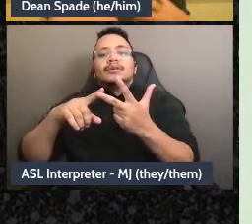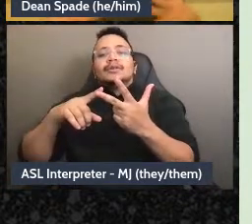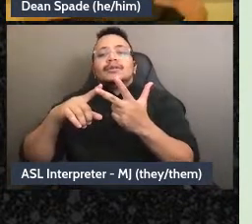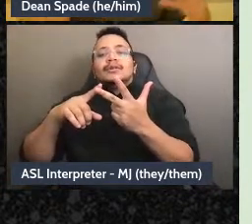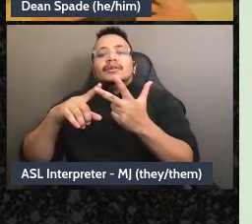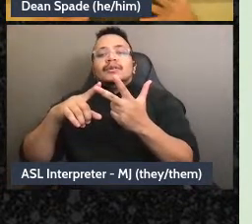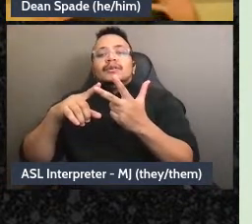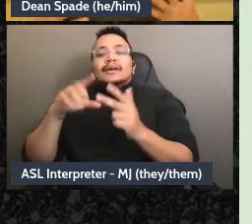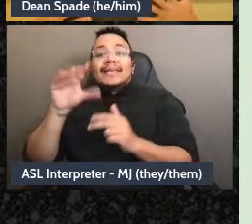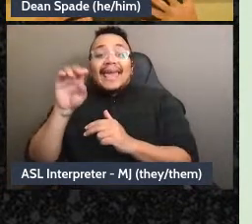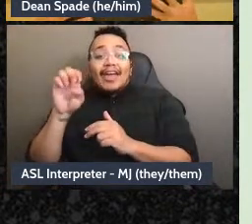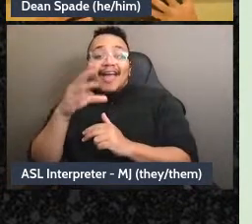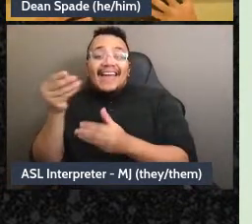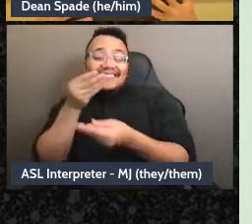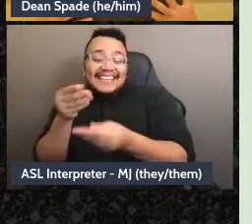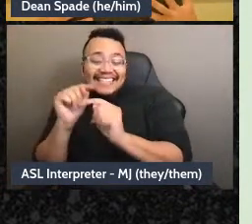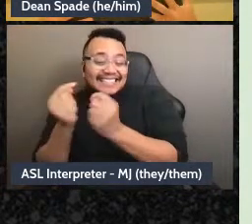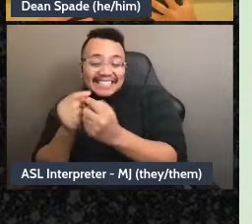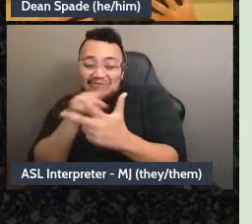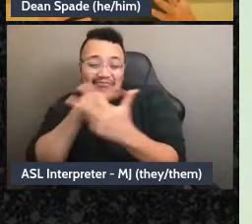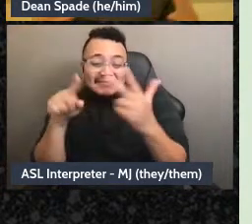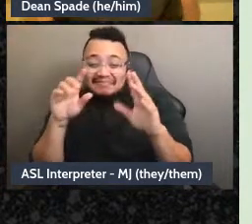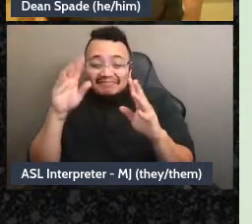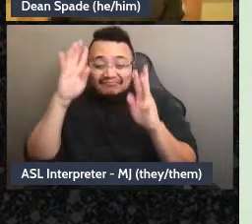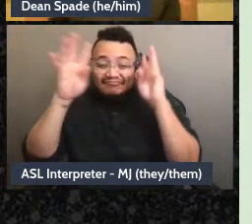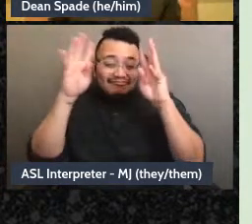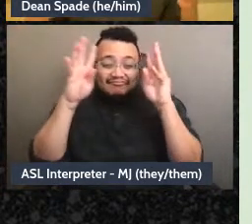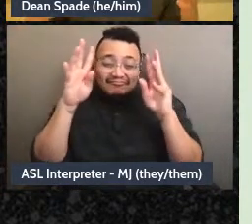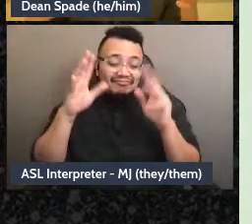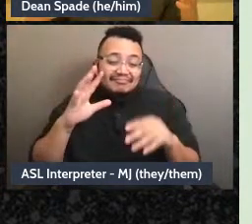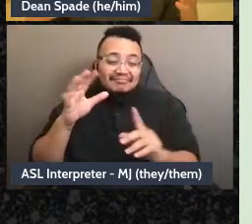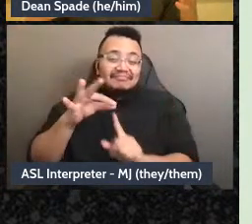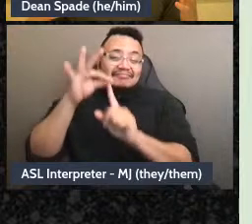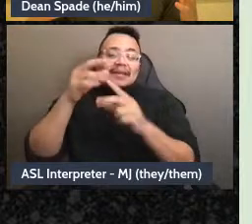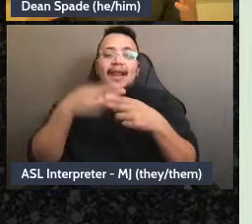but part of what this workshop series is about is moving from just thinking about